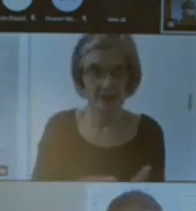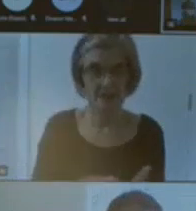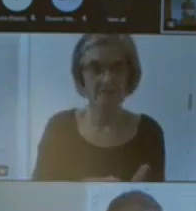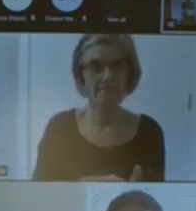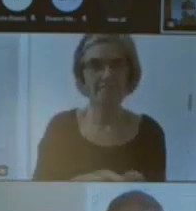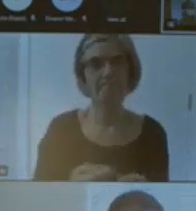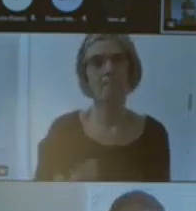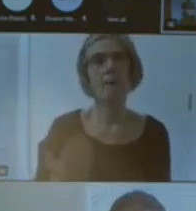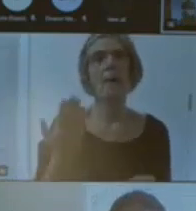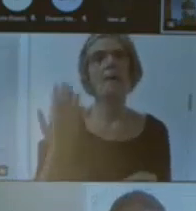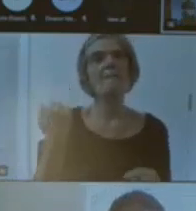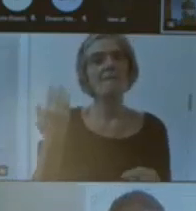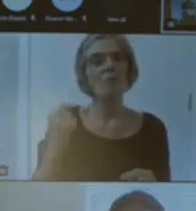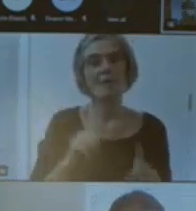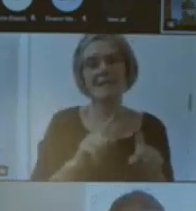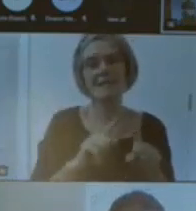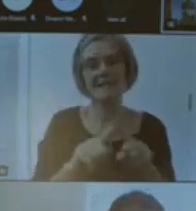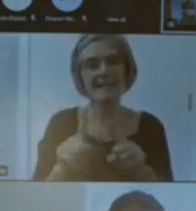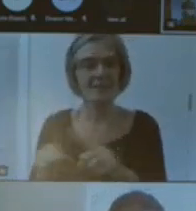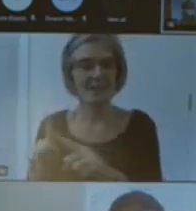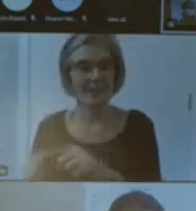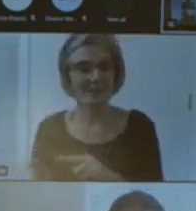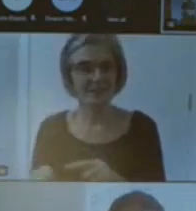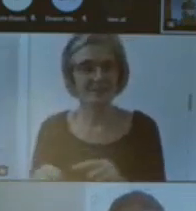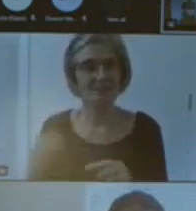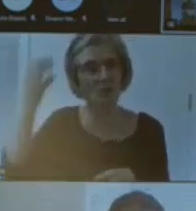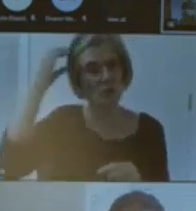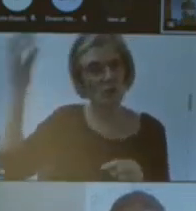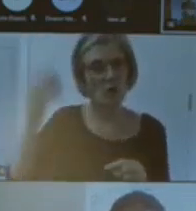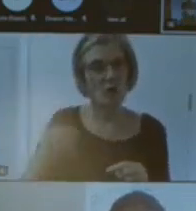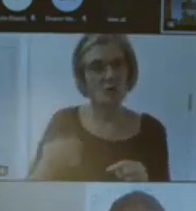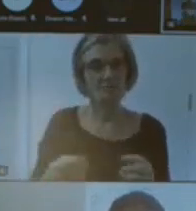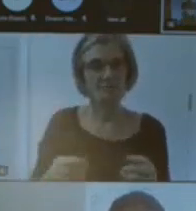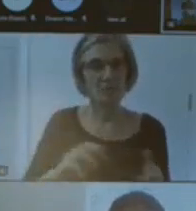for the Royal incorporation of Architects in Scotland as the assistant as the Director of